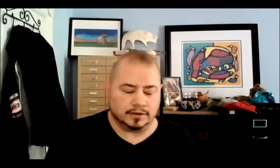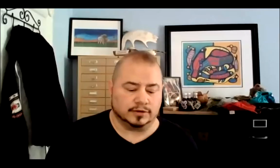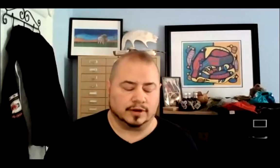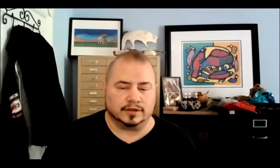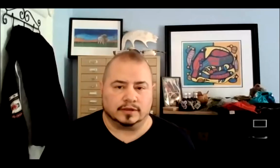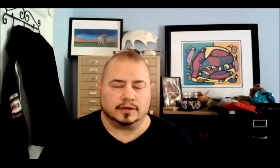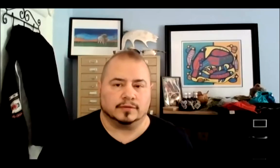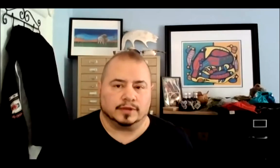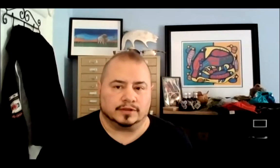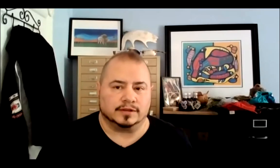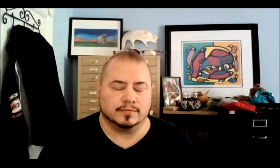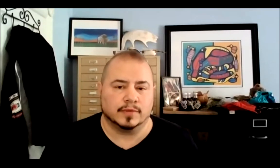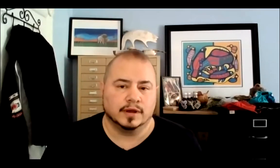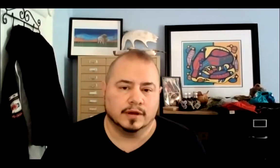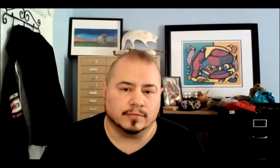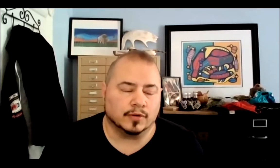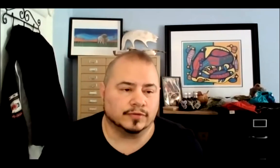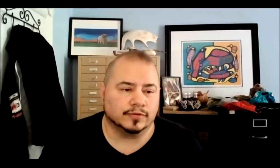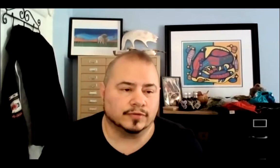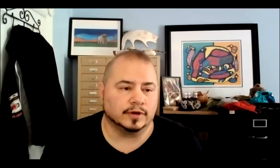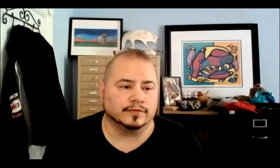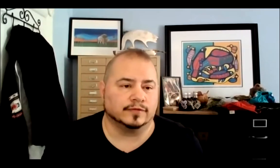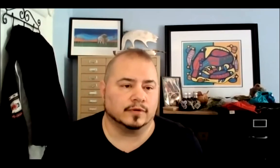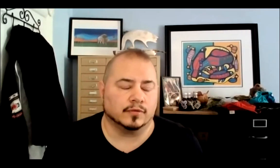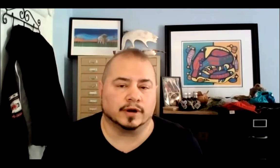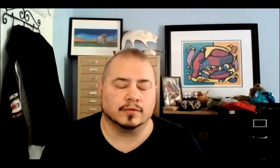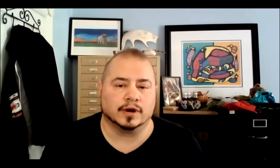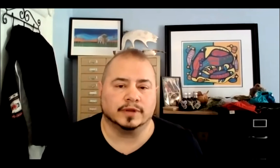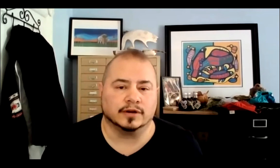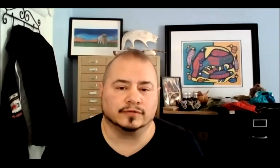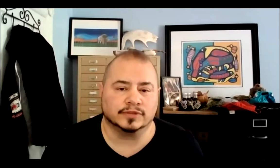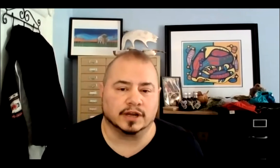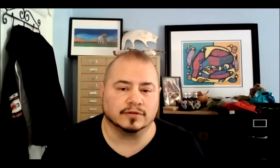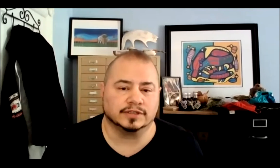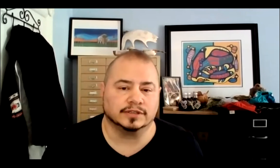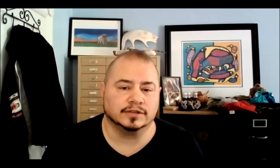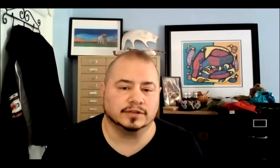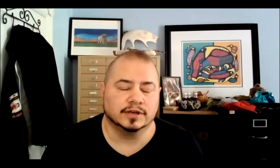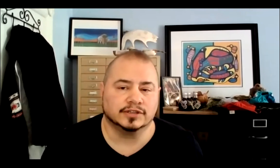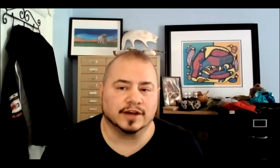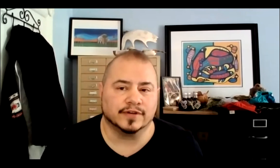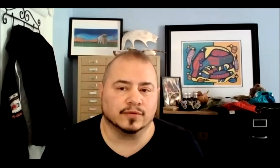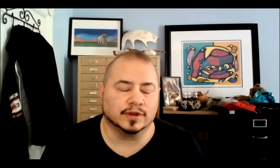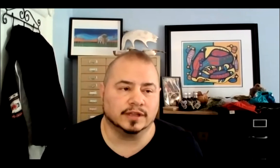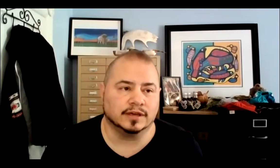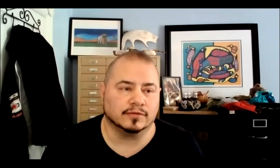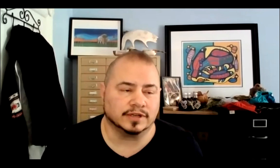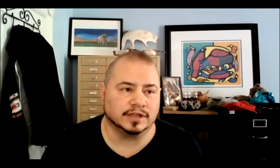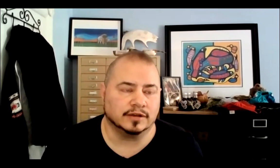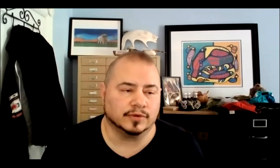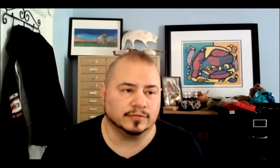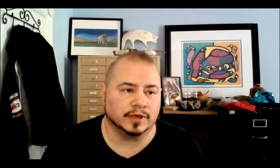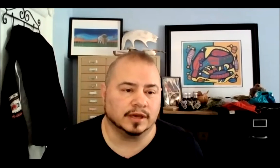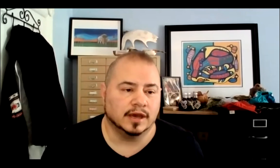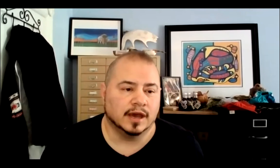I think that both of what I'm hearing from Syrus and Shafia really resonates with me,